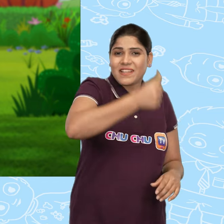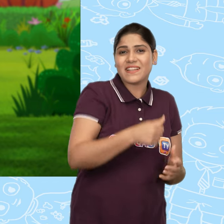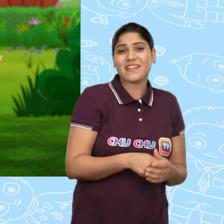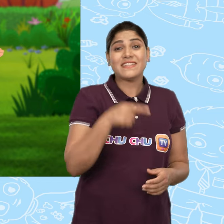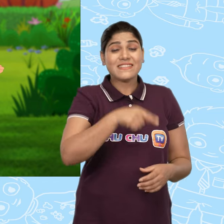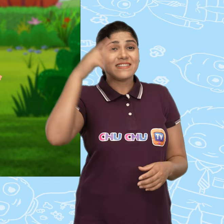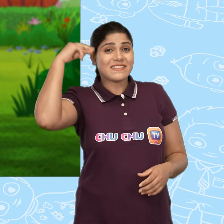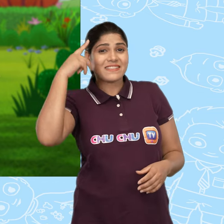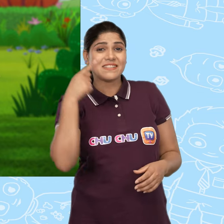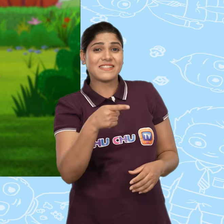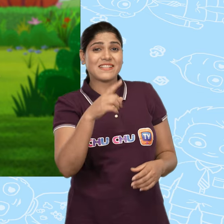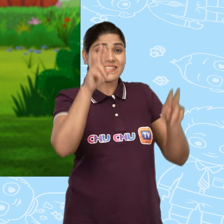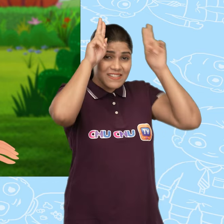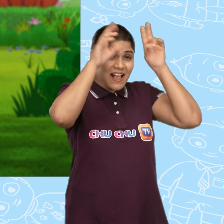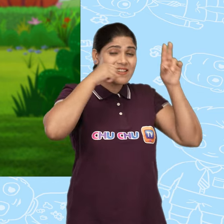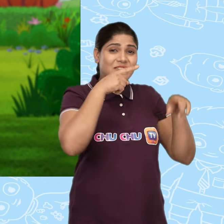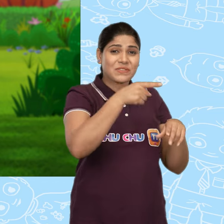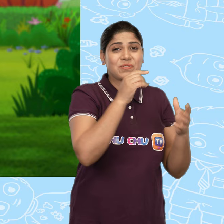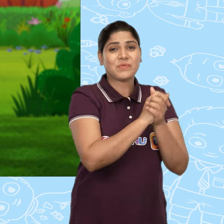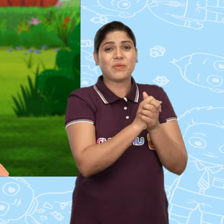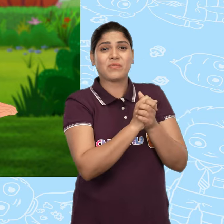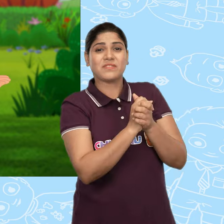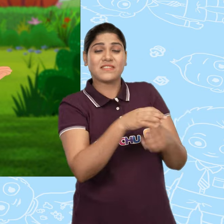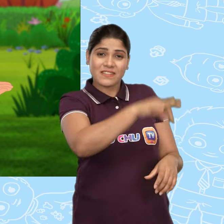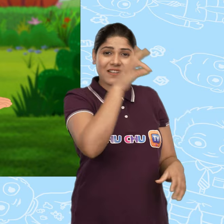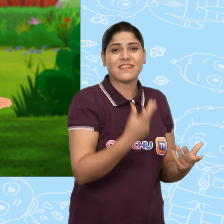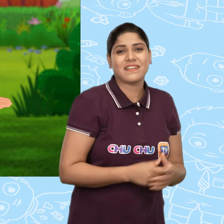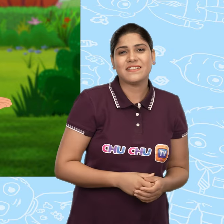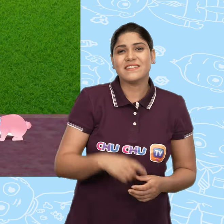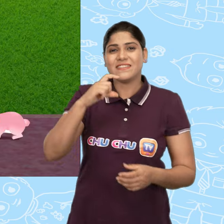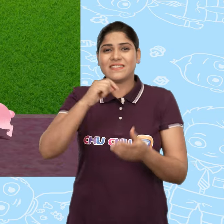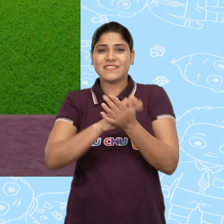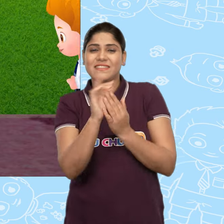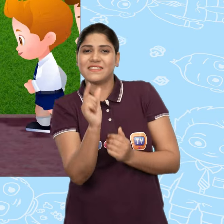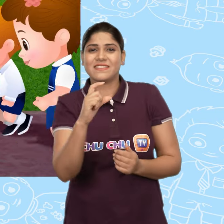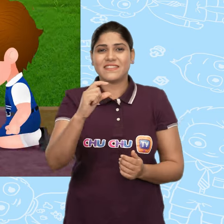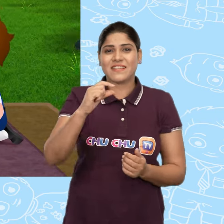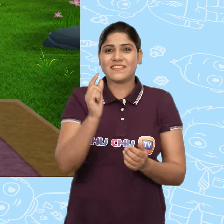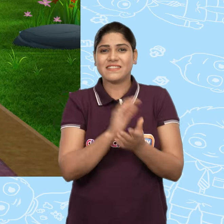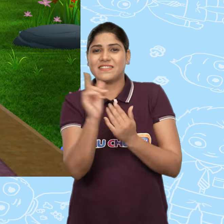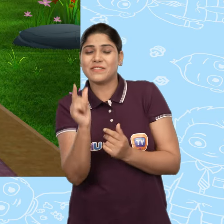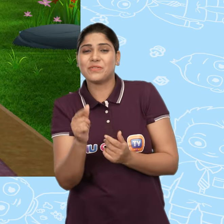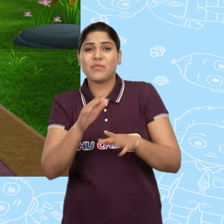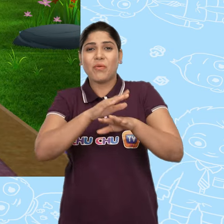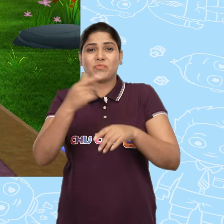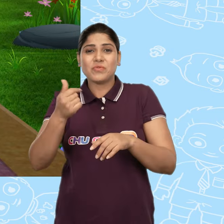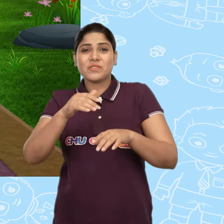And so it has chosen you as its friend. ChuChu and her friends were happy.